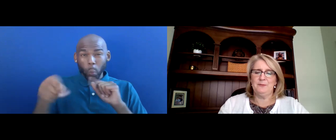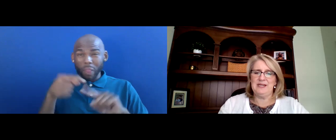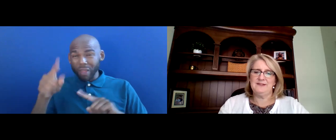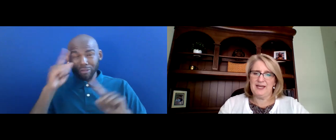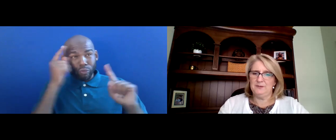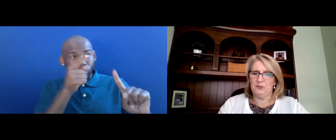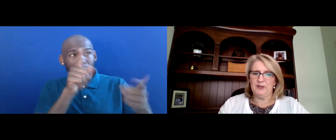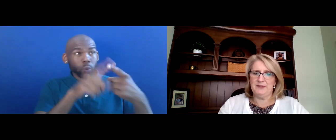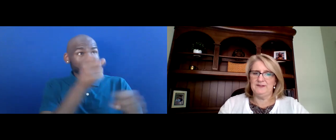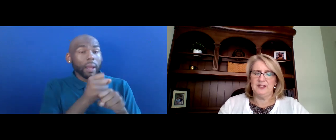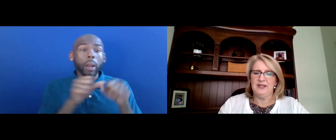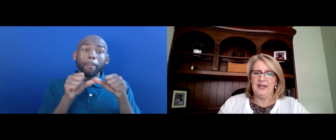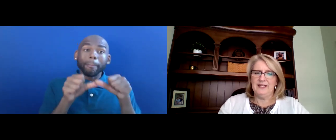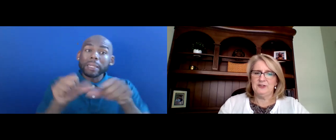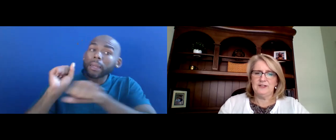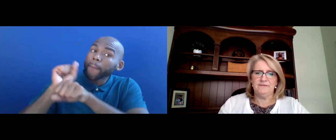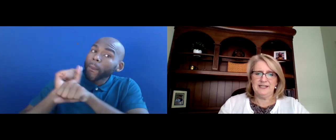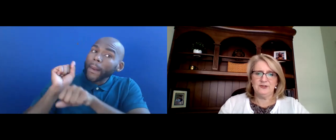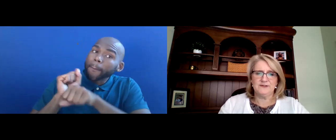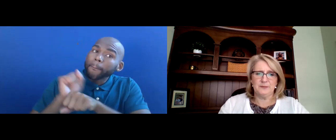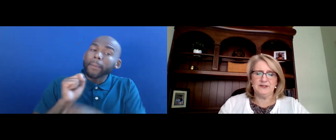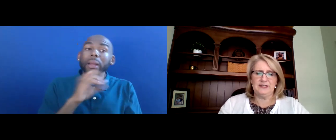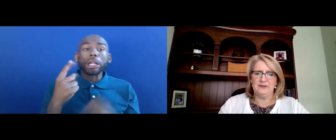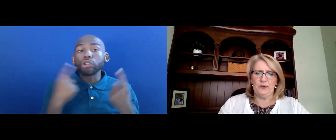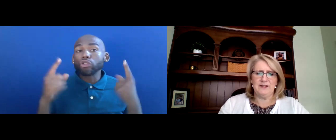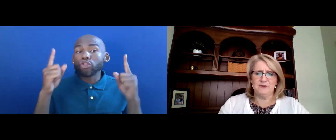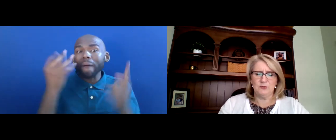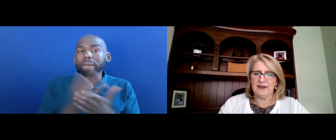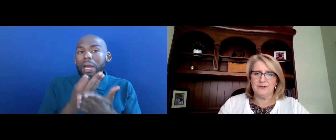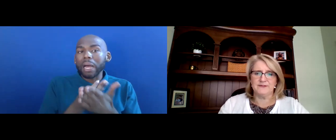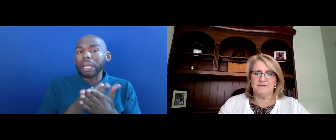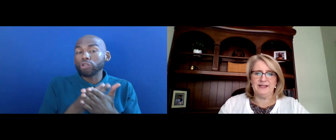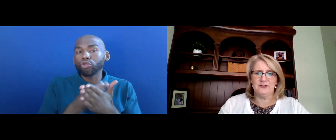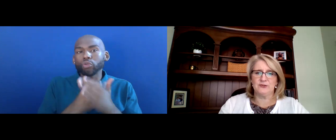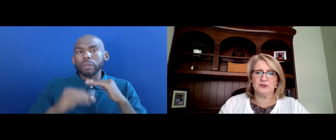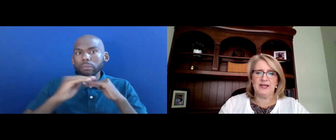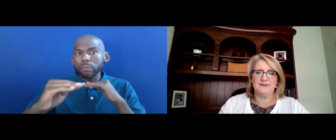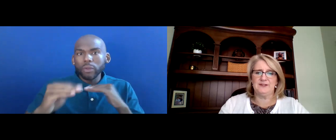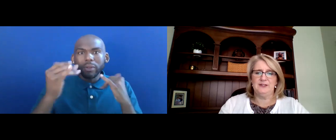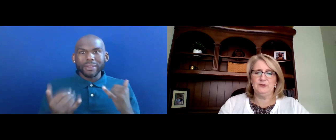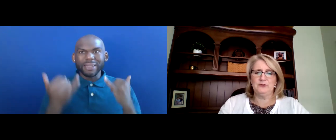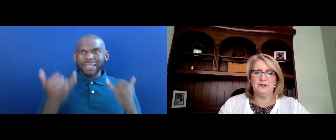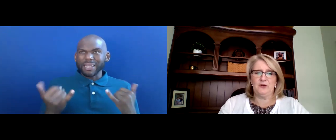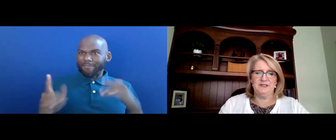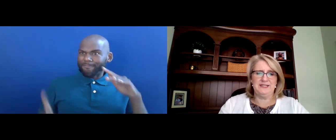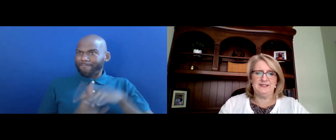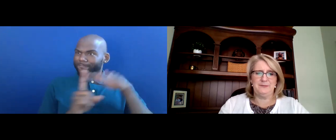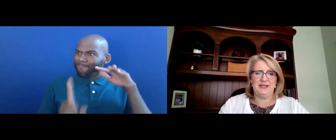OR MAINTAIN EMPLOYMENT AND ACHIEVE FINANCIAL STABLE IN THE WAKE OF NEW LEVELS OF FINANCIAL STRESS, DUE TO THE